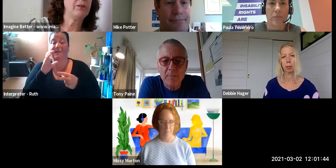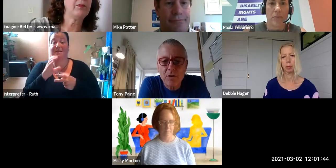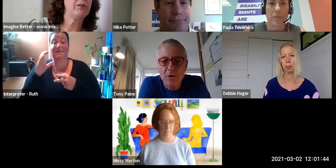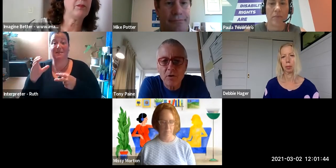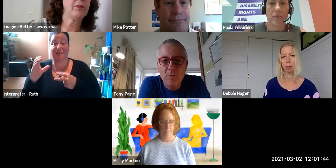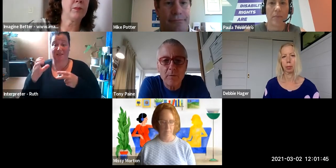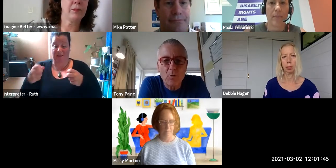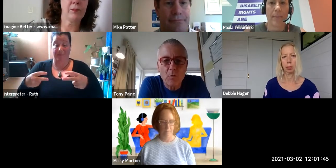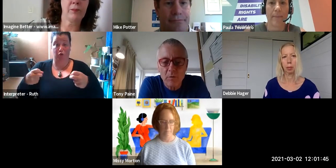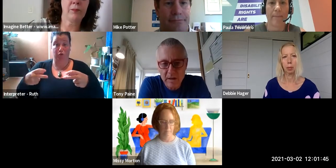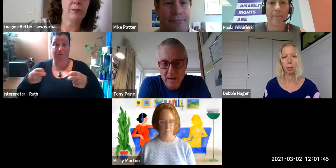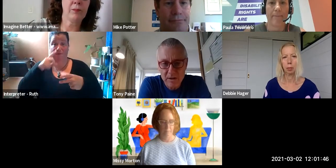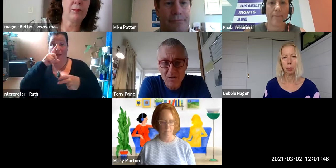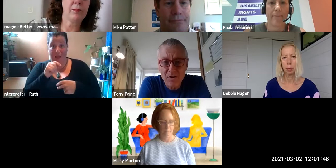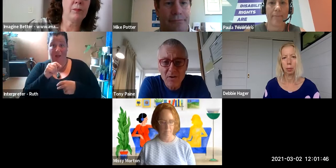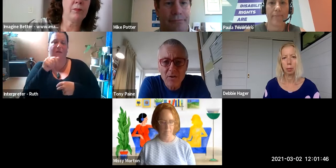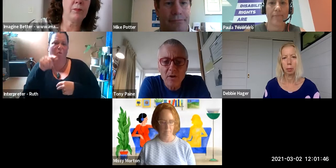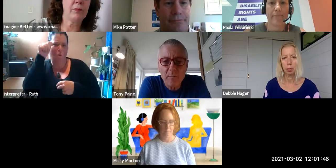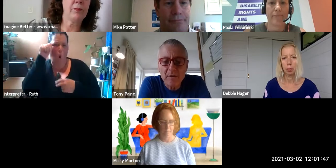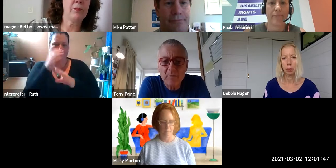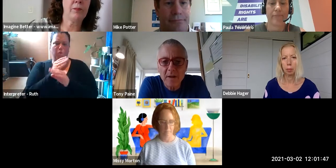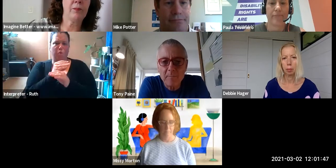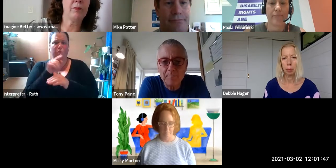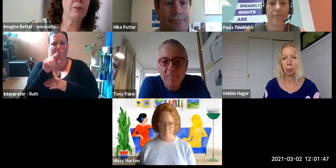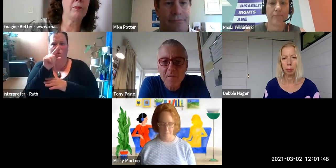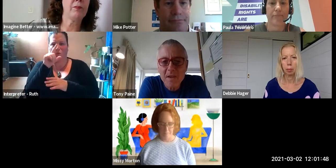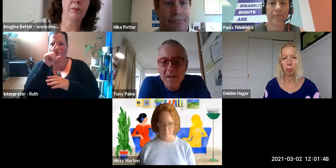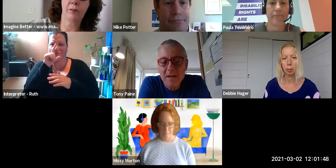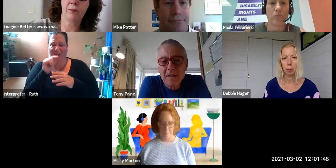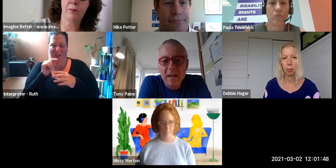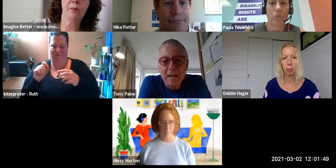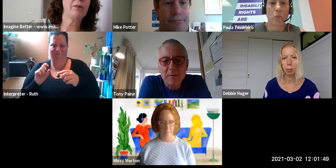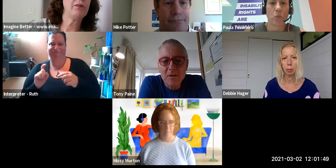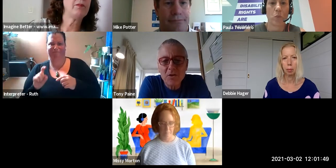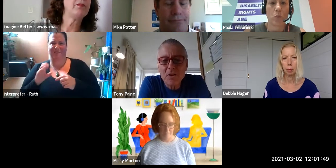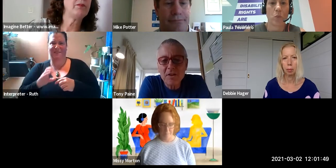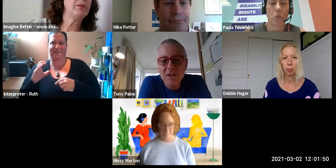captions on zoom before will know there's a certain amount of ...er... there's a certain